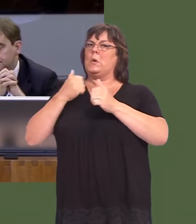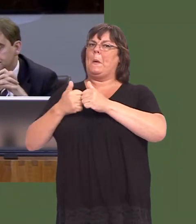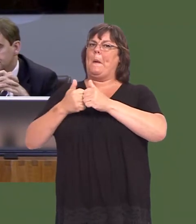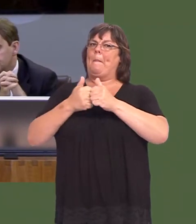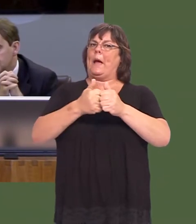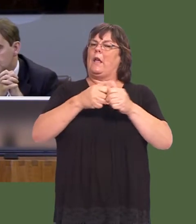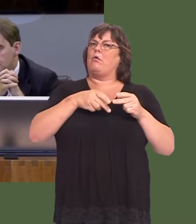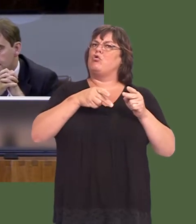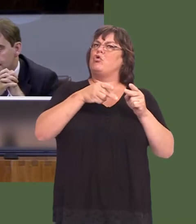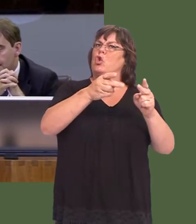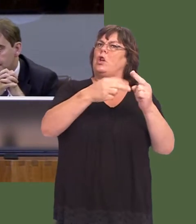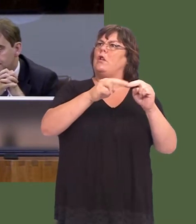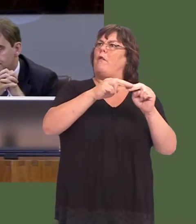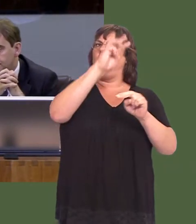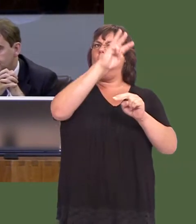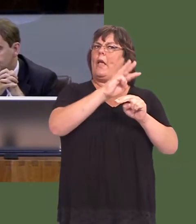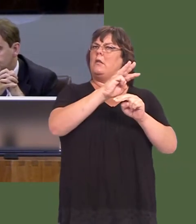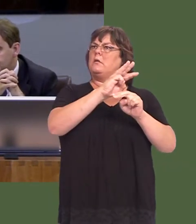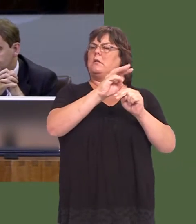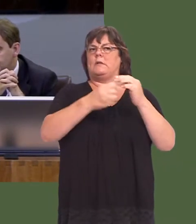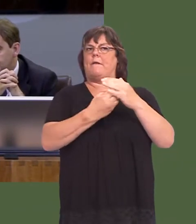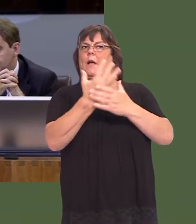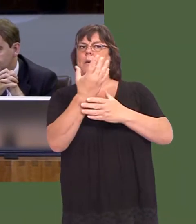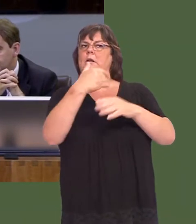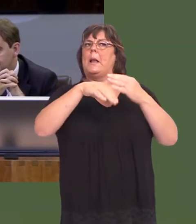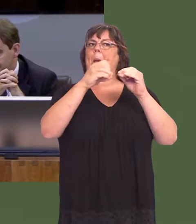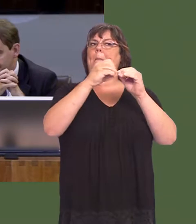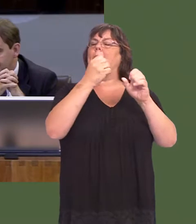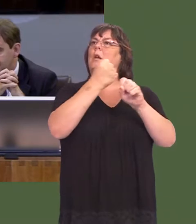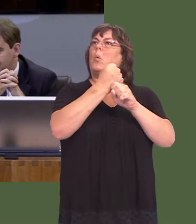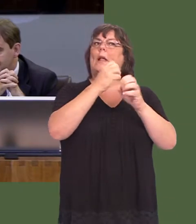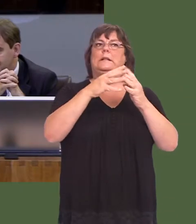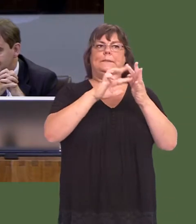Circuit of Wales development at the Heads of the Valleys in Blaenau Gwent.